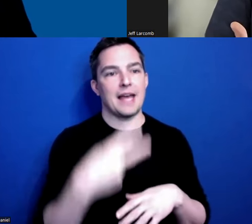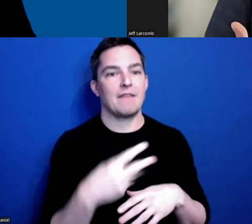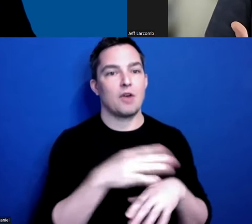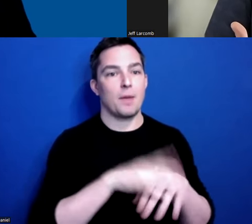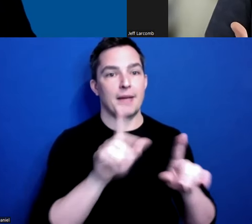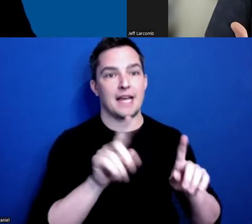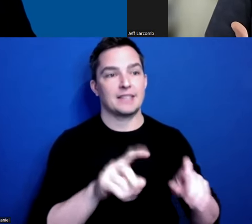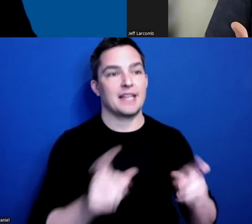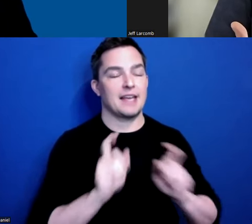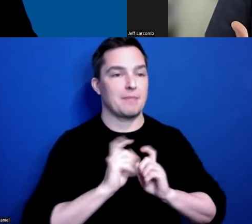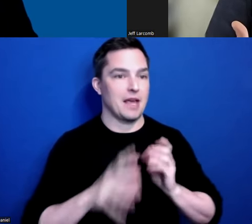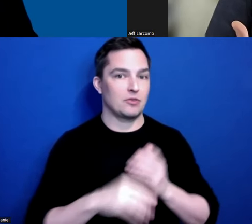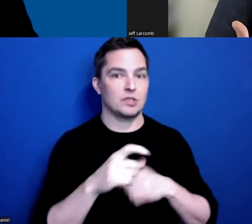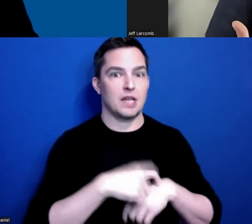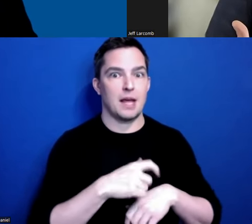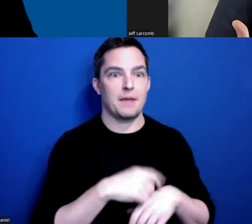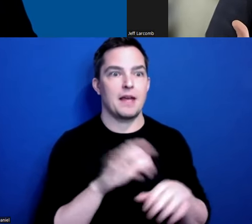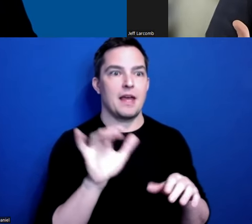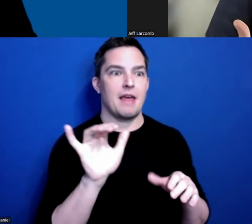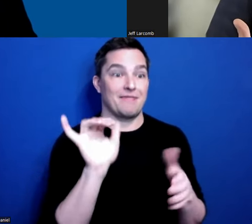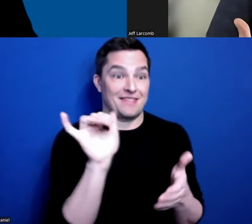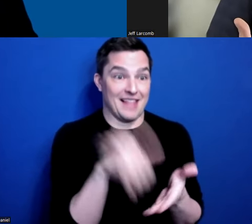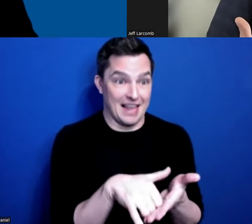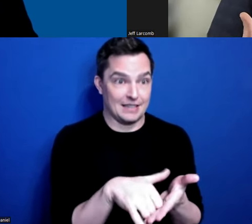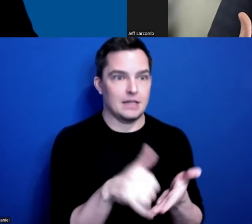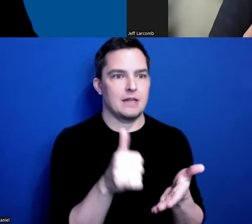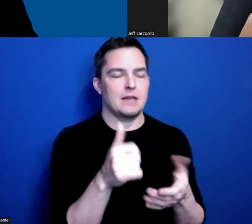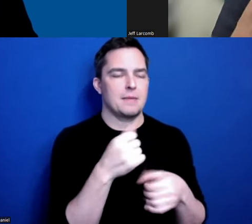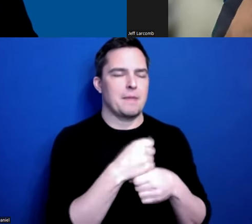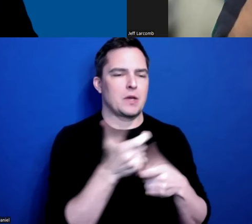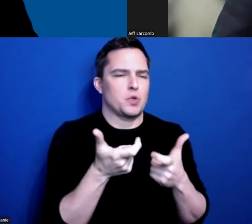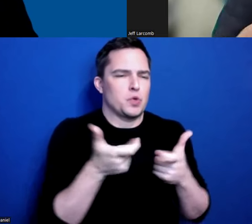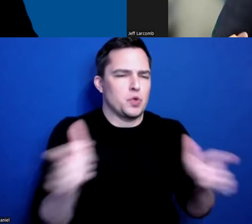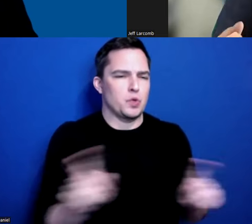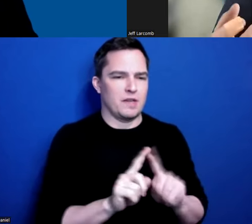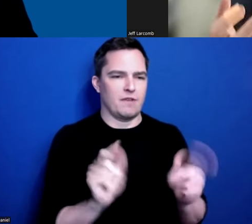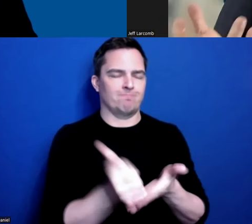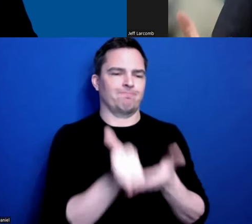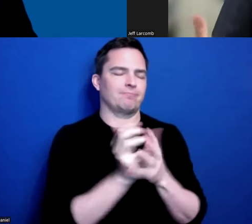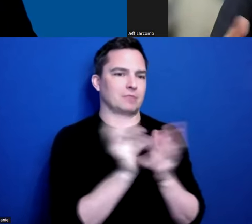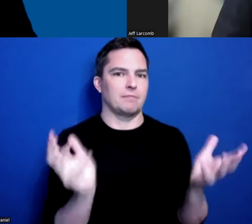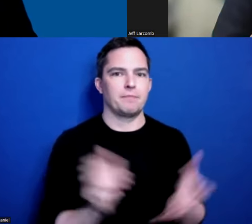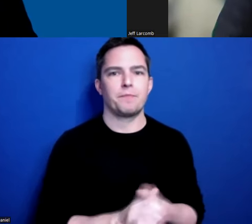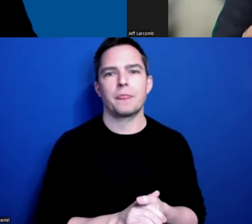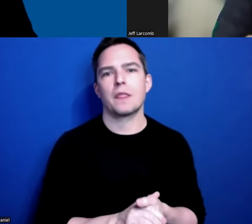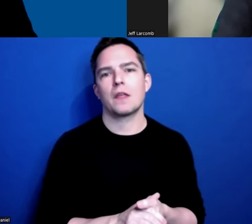And it made such a huge difference for me. But the trick - the funny thing was is I never used